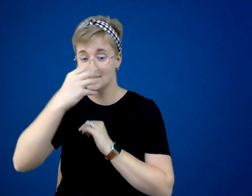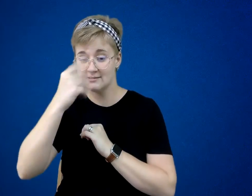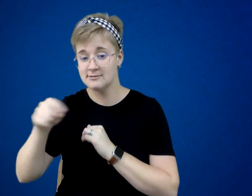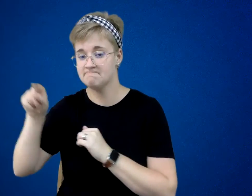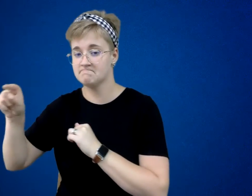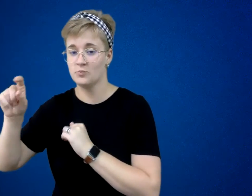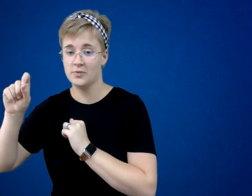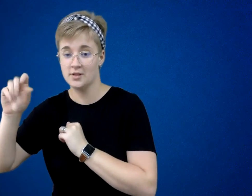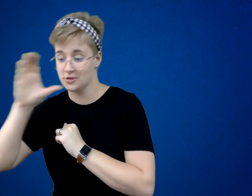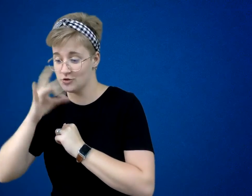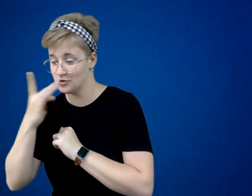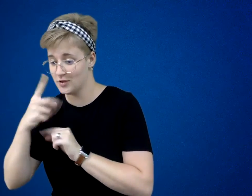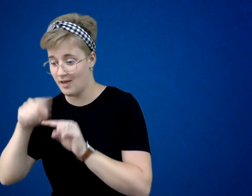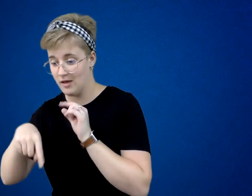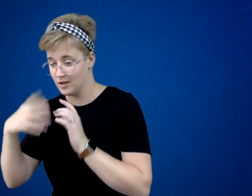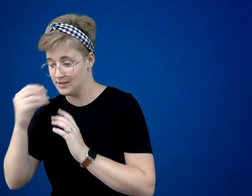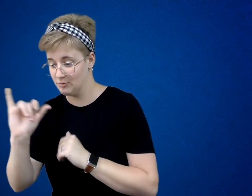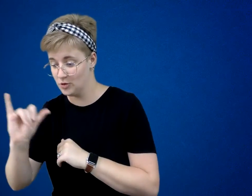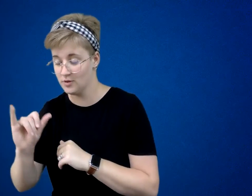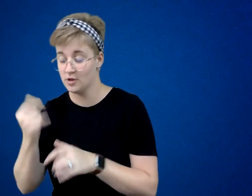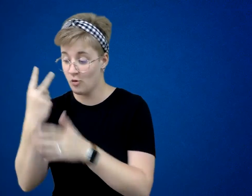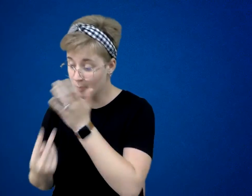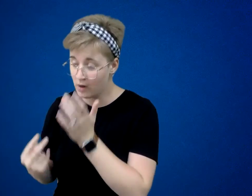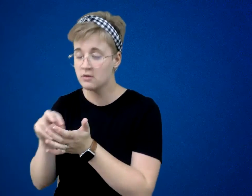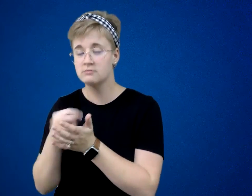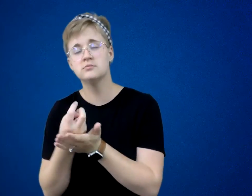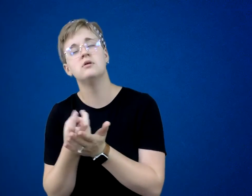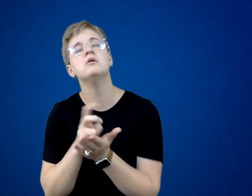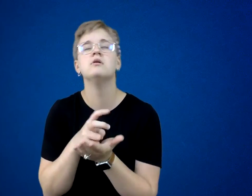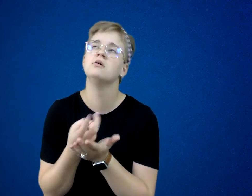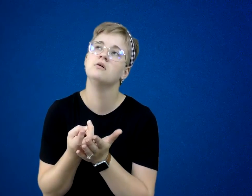Both tossed and turned for hours, and whenever little Willy looked over to see if Searchlight